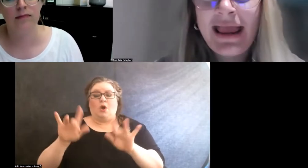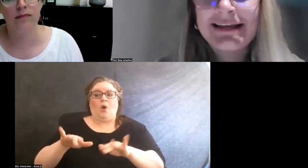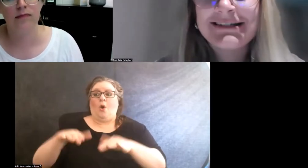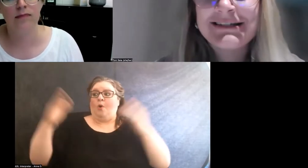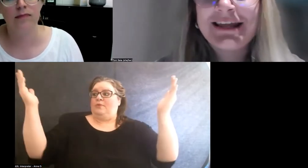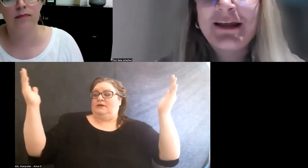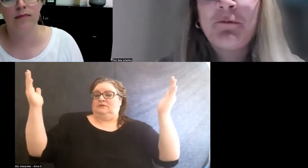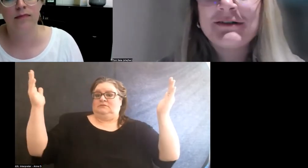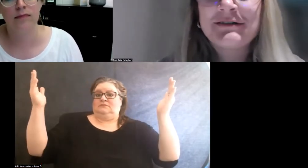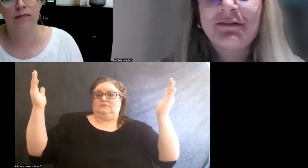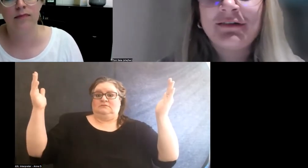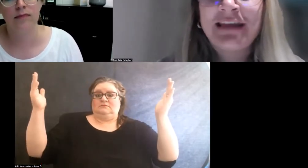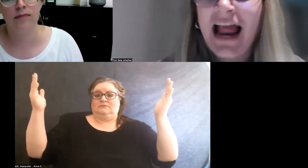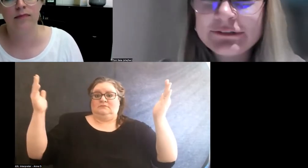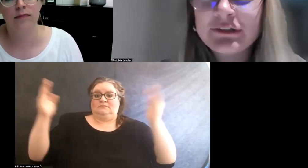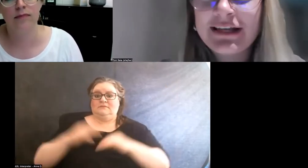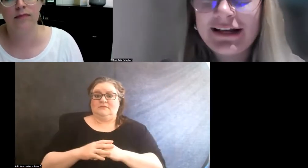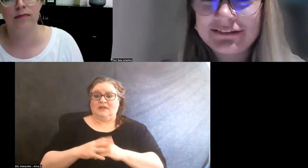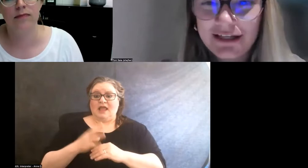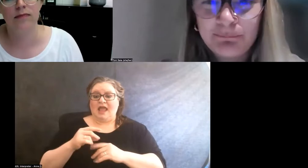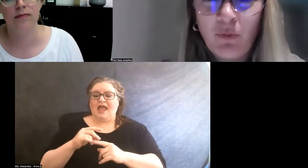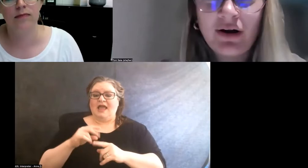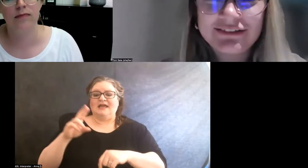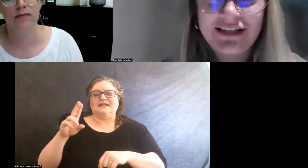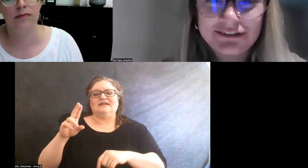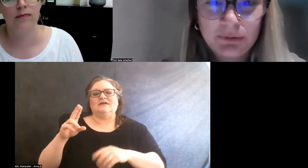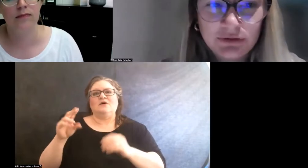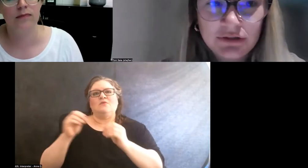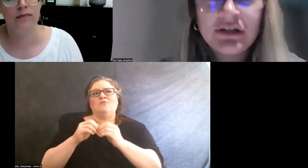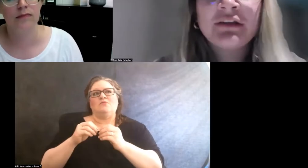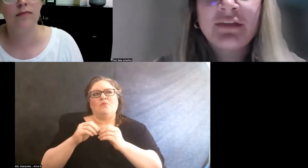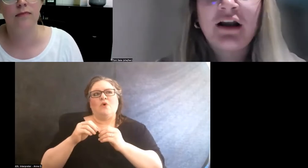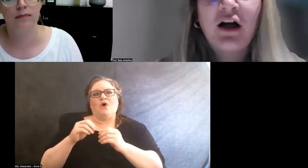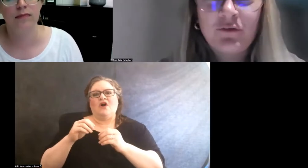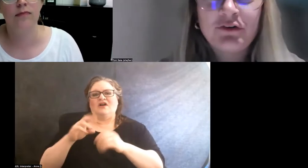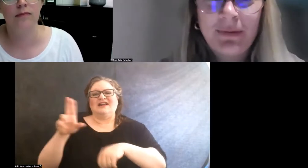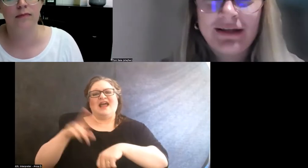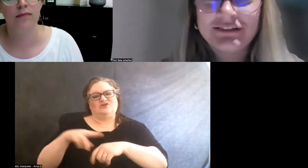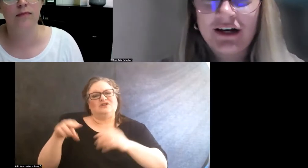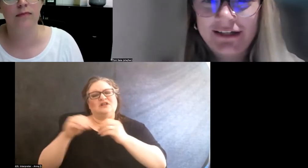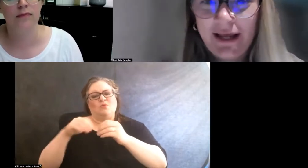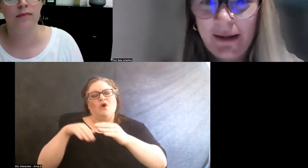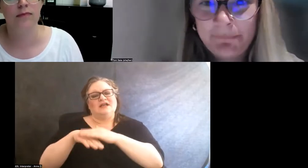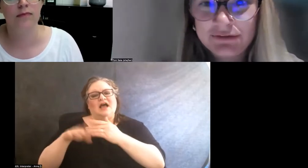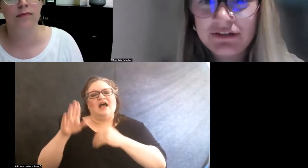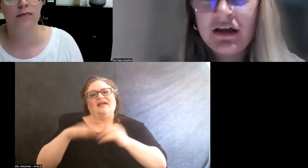and it was naturally more accessible than other spaces on campus.